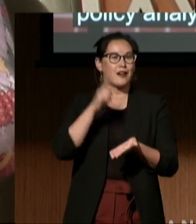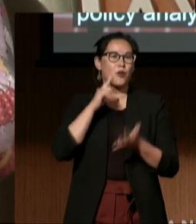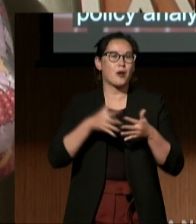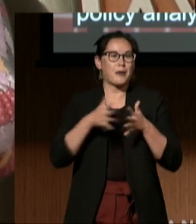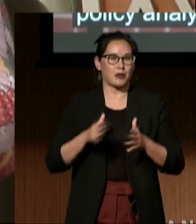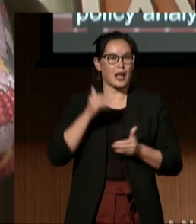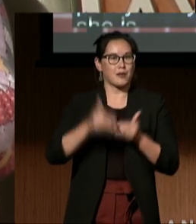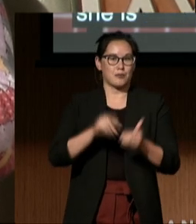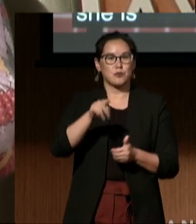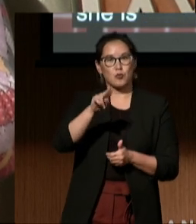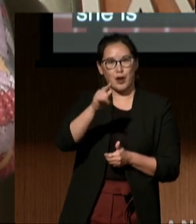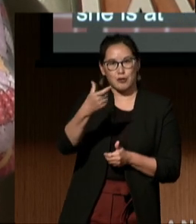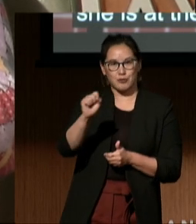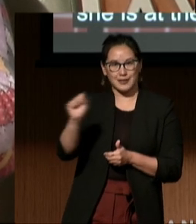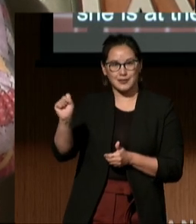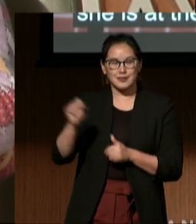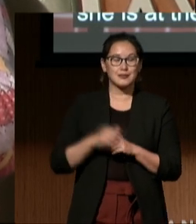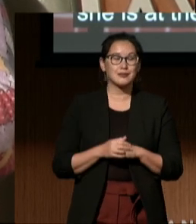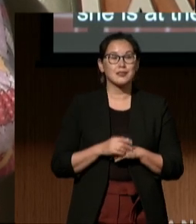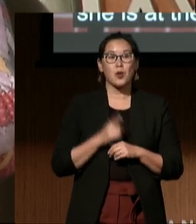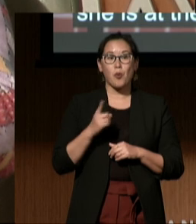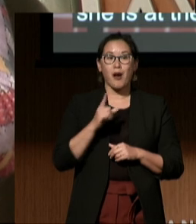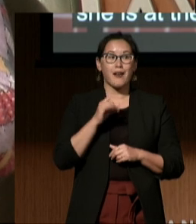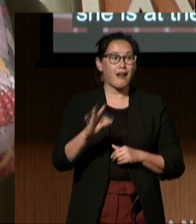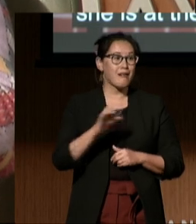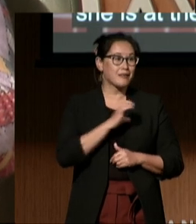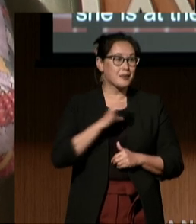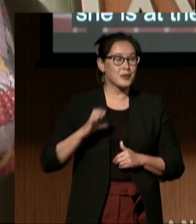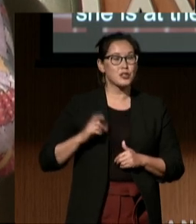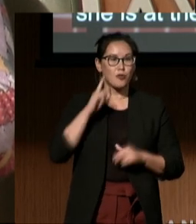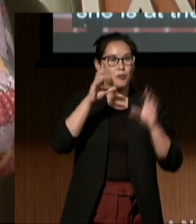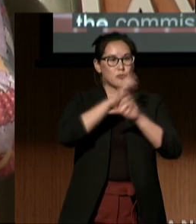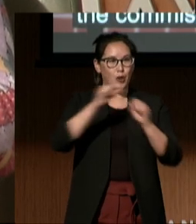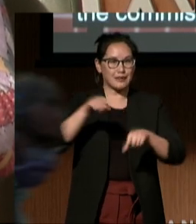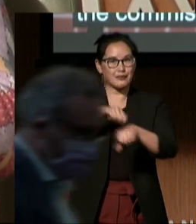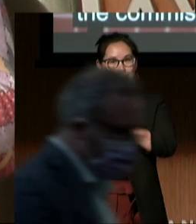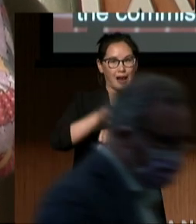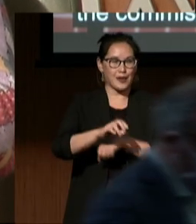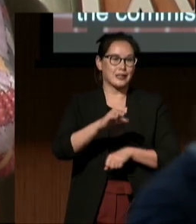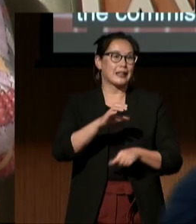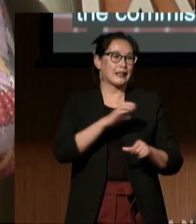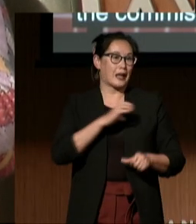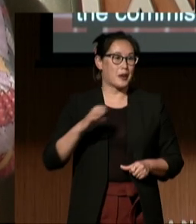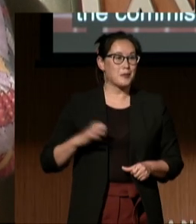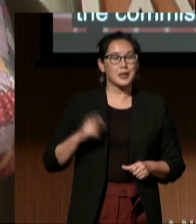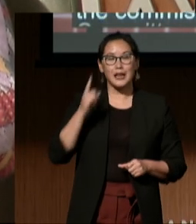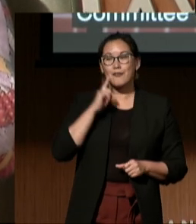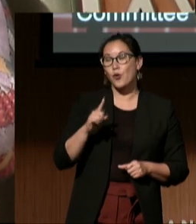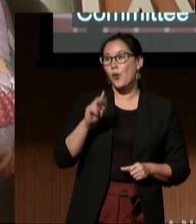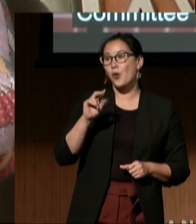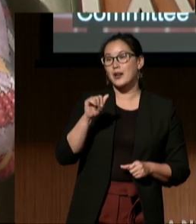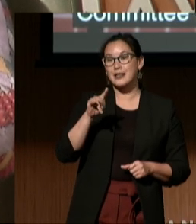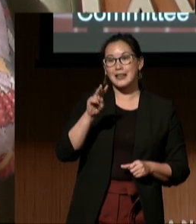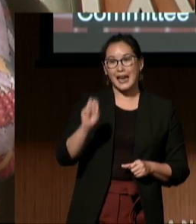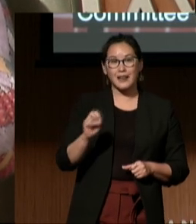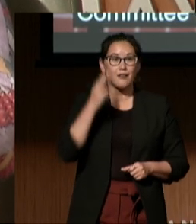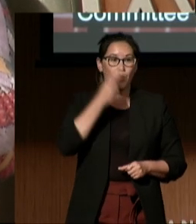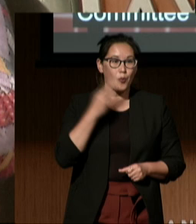She is one of the commissioners on the President's Advisory Committee on Asian Americans, Native Hawaiians, and Pacific Islanders,